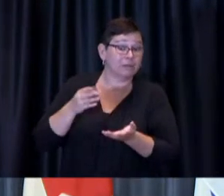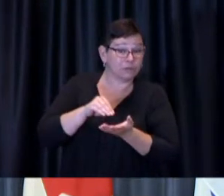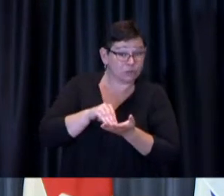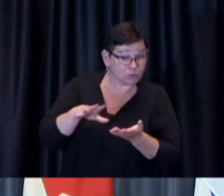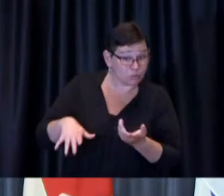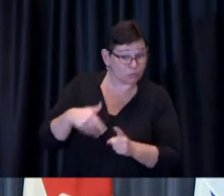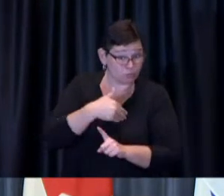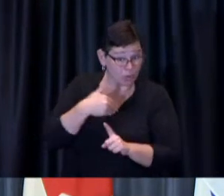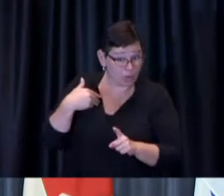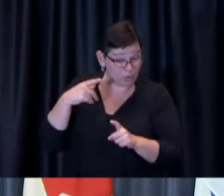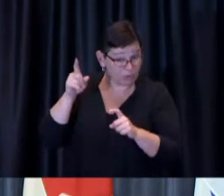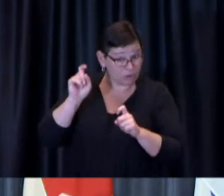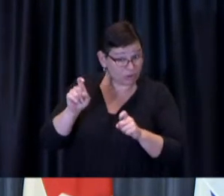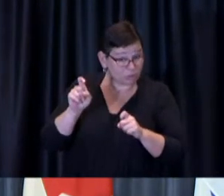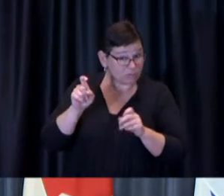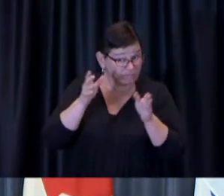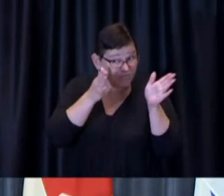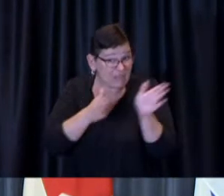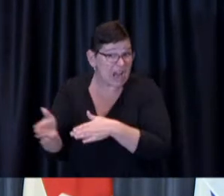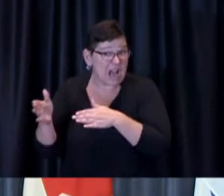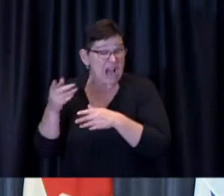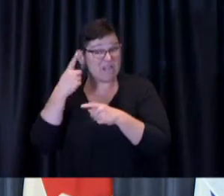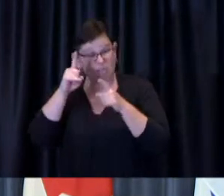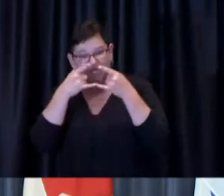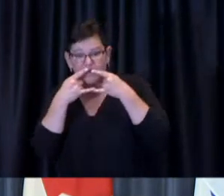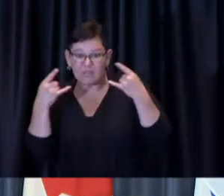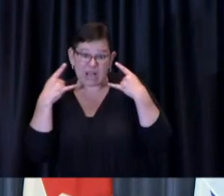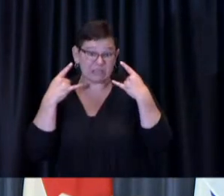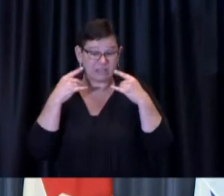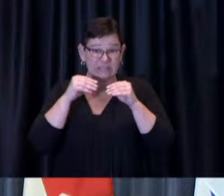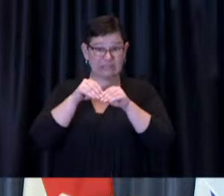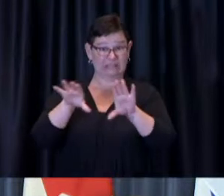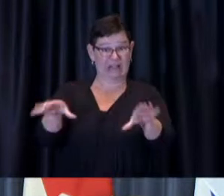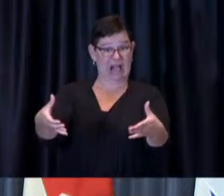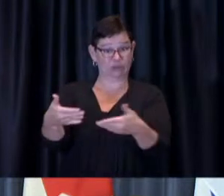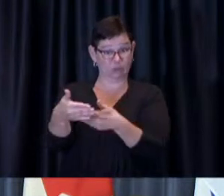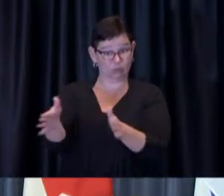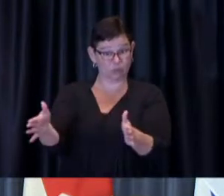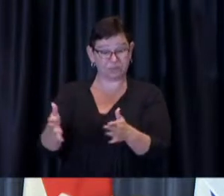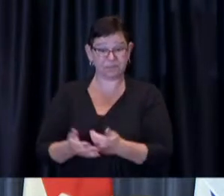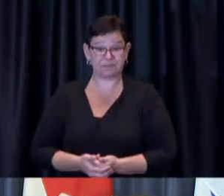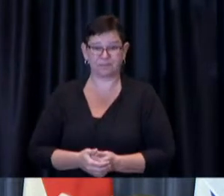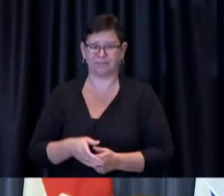inside the classroom so you know lena i think you ask excellent questions and these are subjects